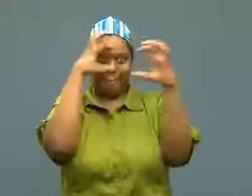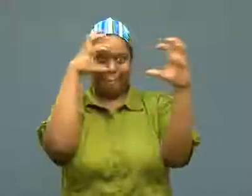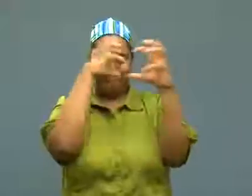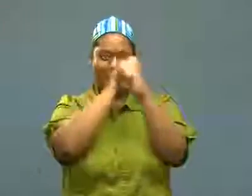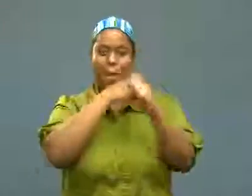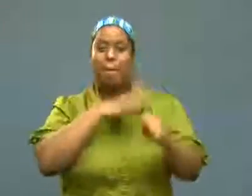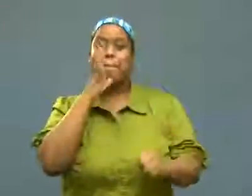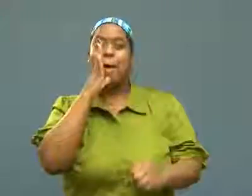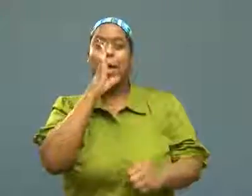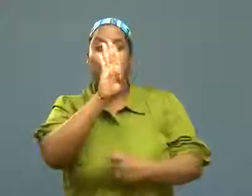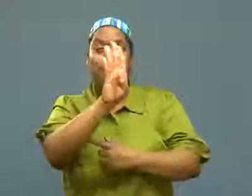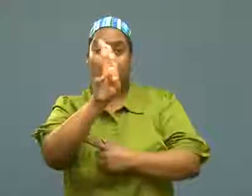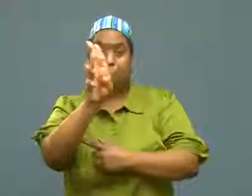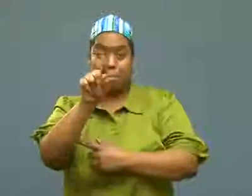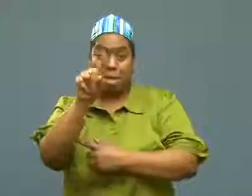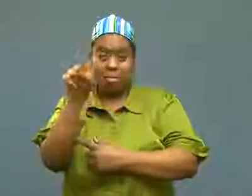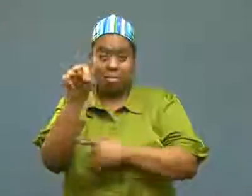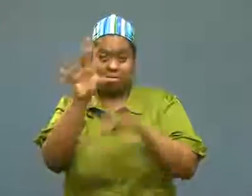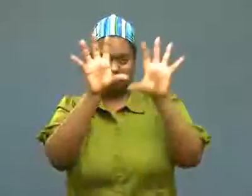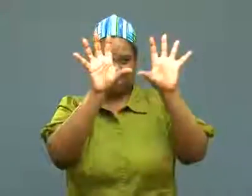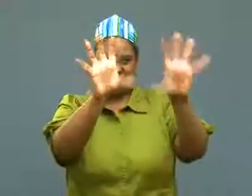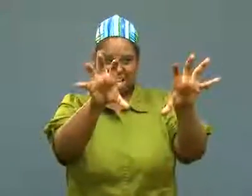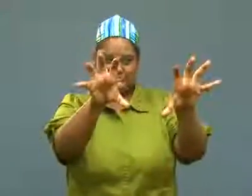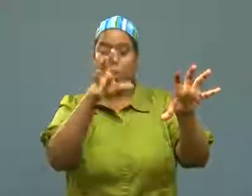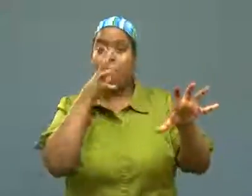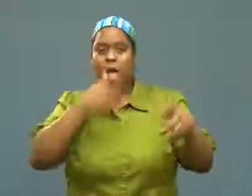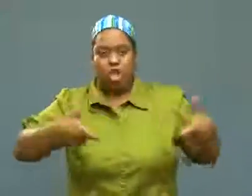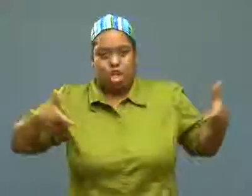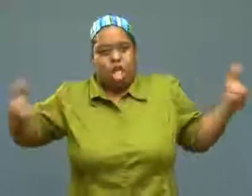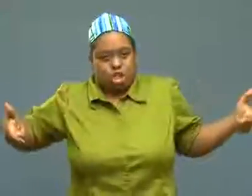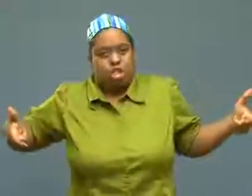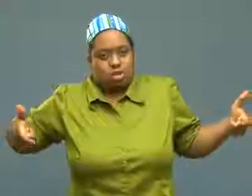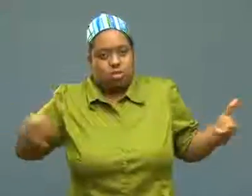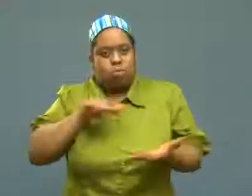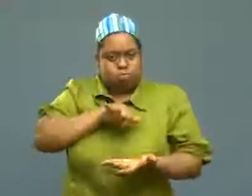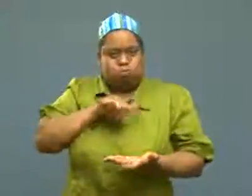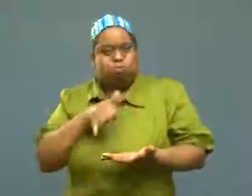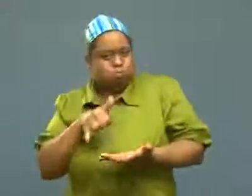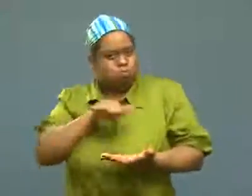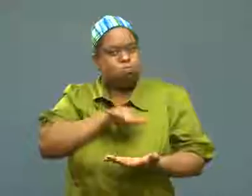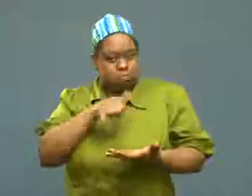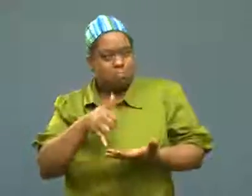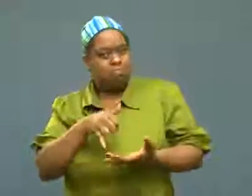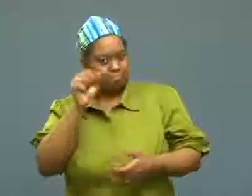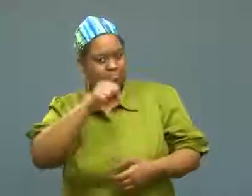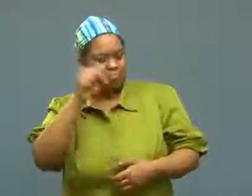My mother's butt was out there, she was a large woman, definitely.